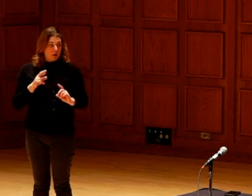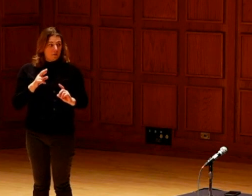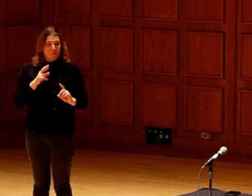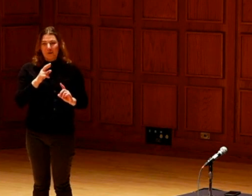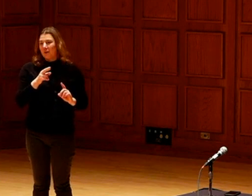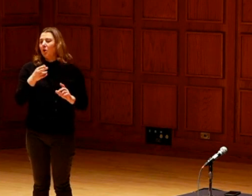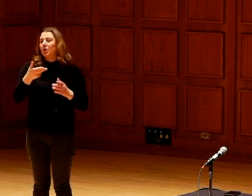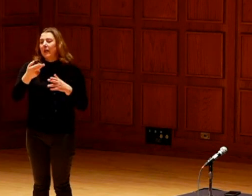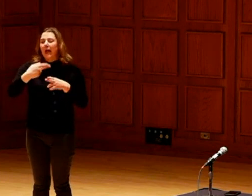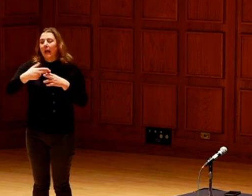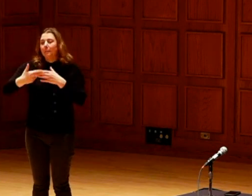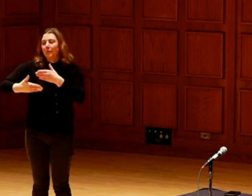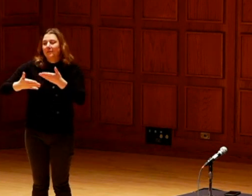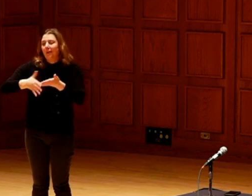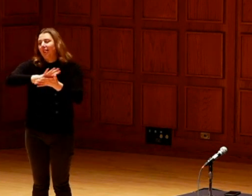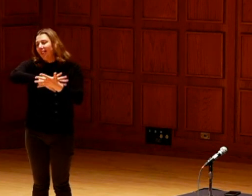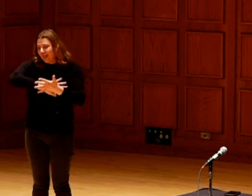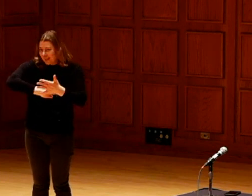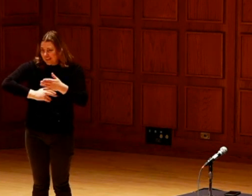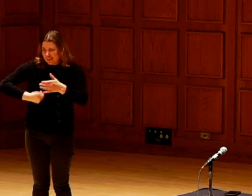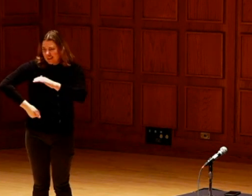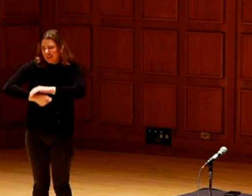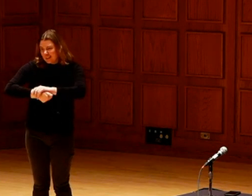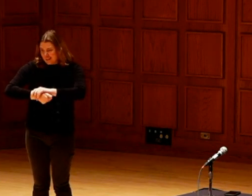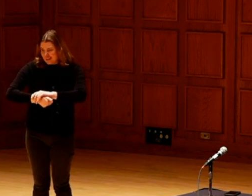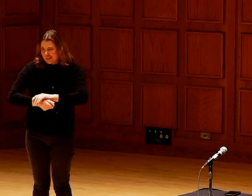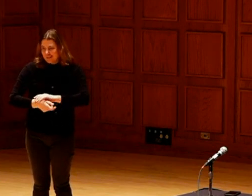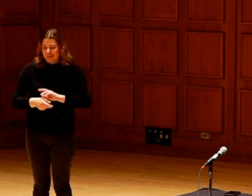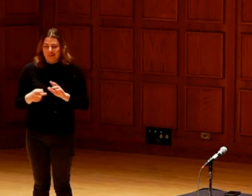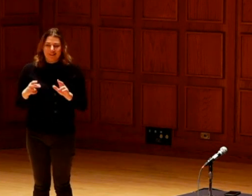She was going under an assumed name.